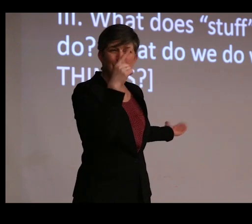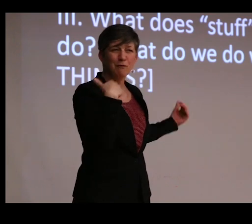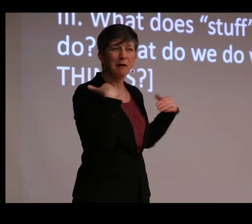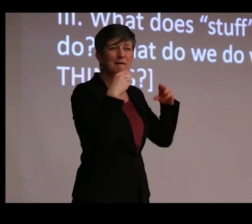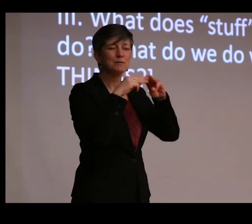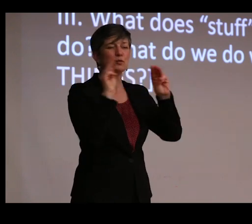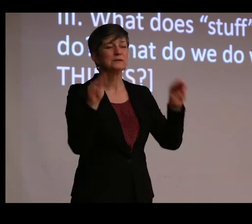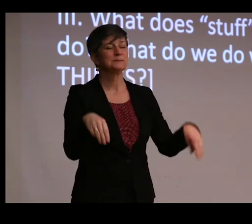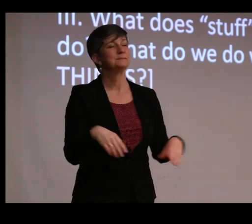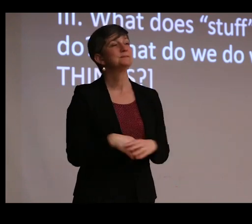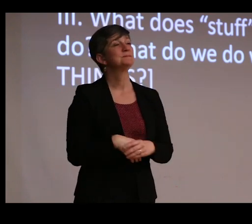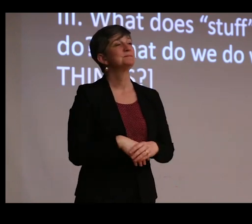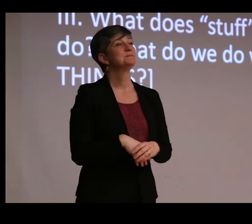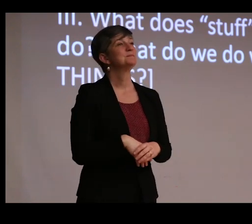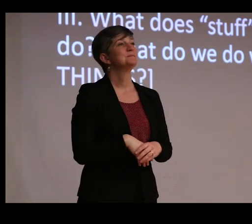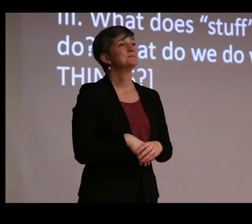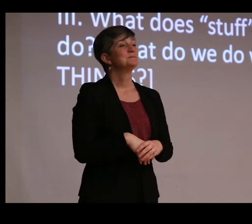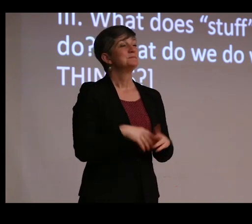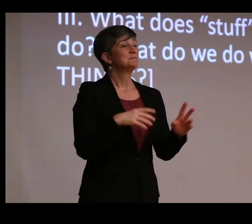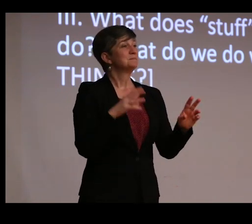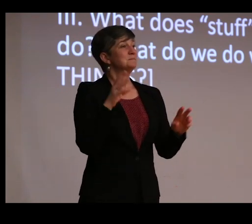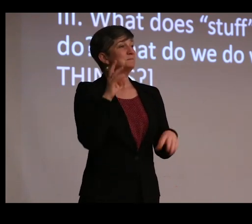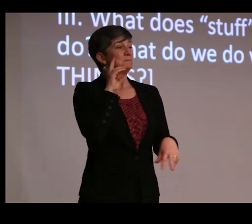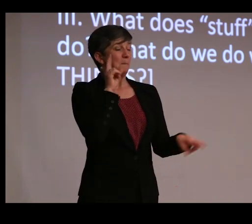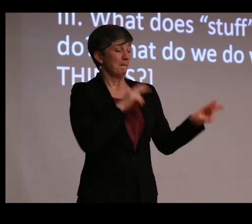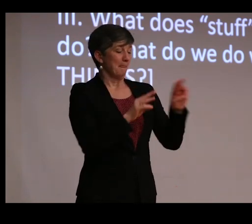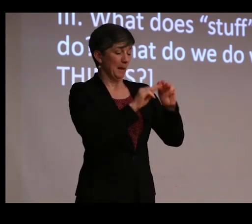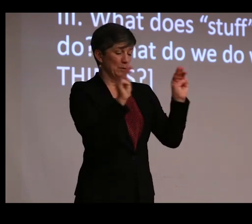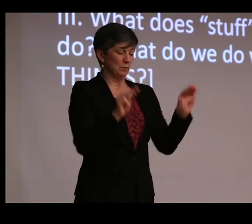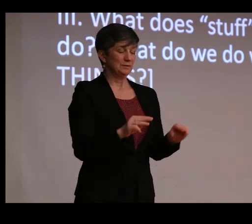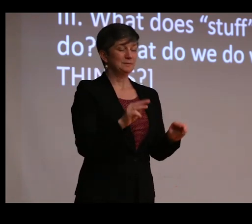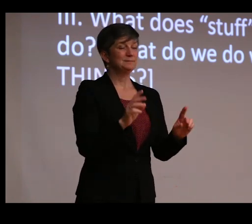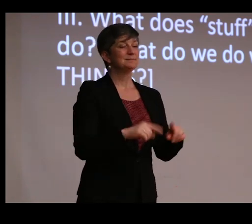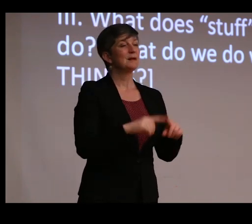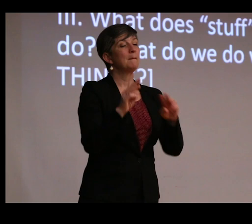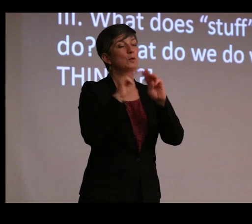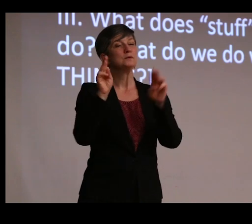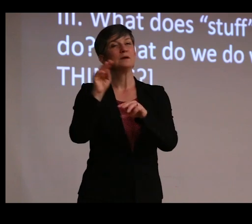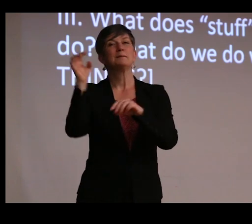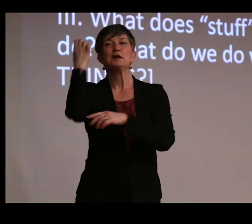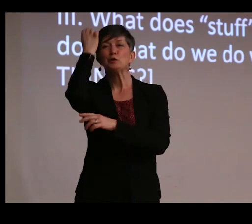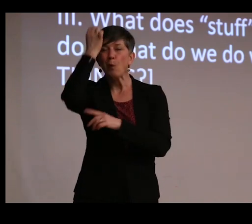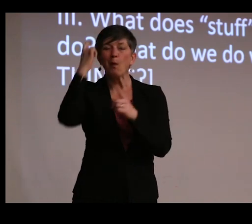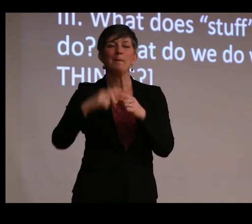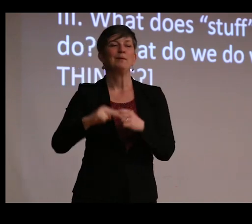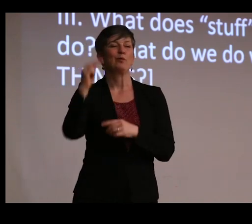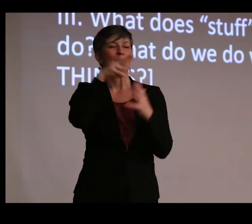Now, one of the joys of looking at a museum in India is that unlike museums in Europe and North America at this time,